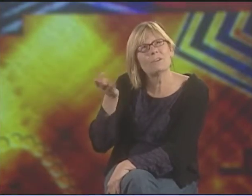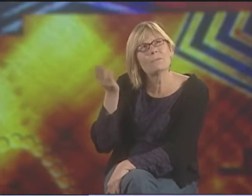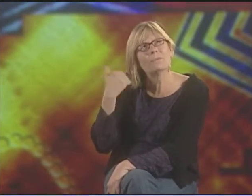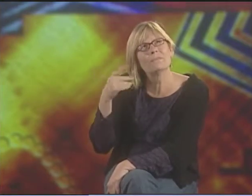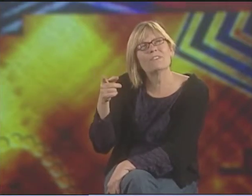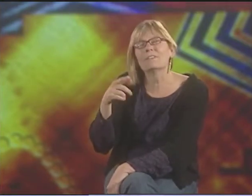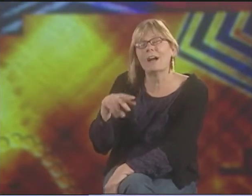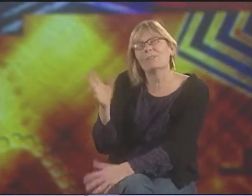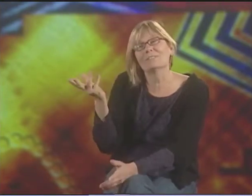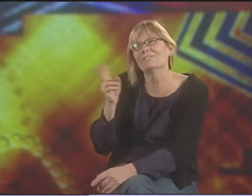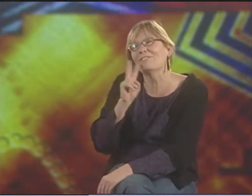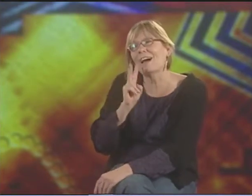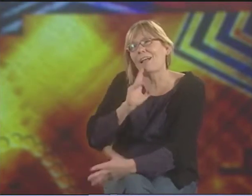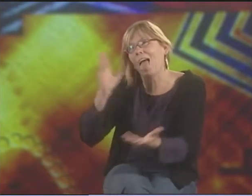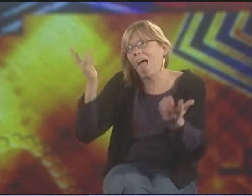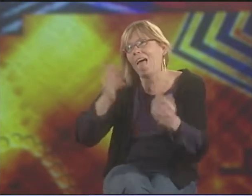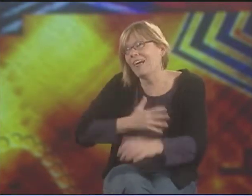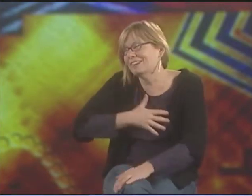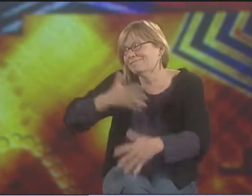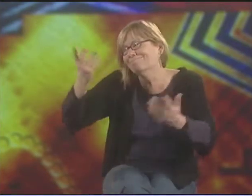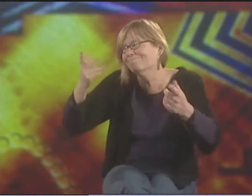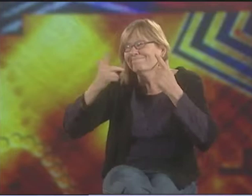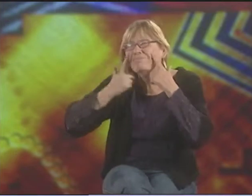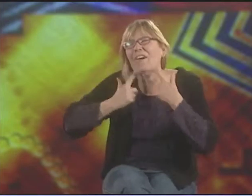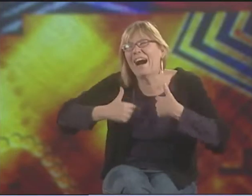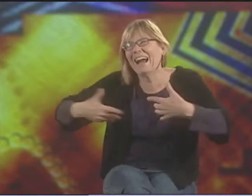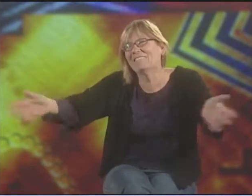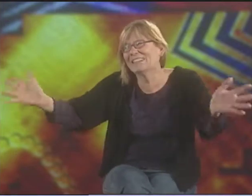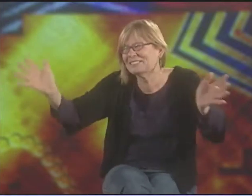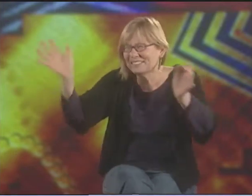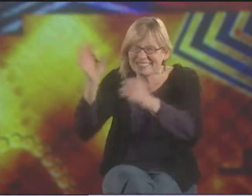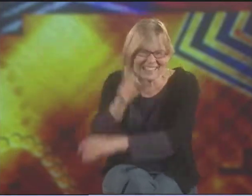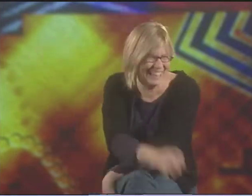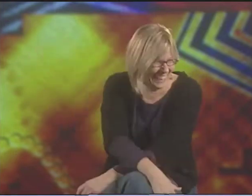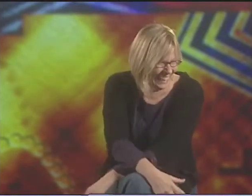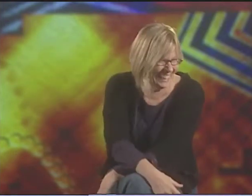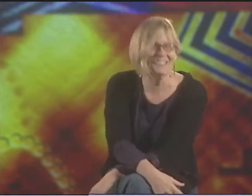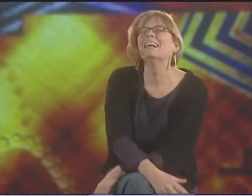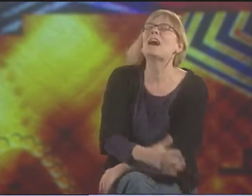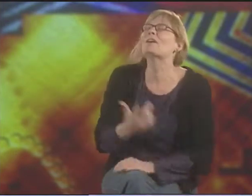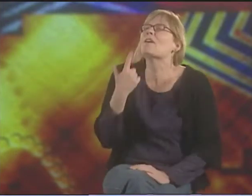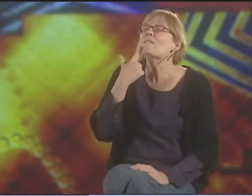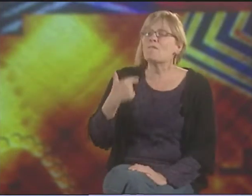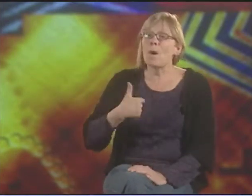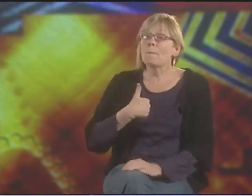MANY OF THEM I'D SEEN BEFORE. WELL, VALLI, YOU KNOW, I CRY EVERY TIME I SEE CLAYTON VALLI PERFORM.